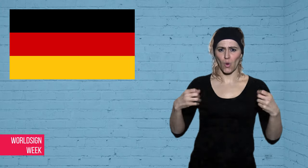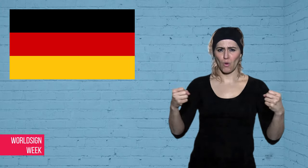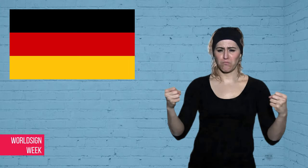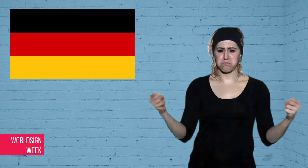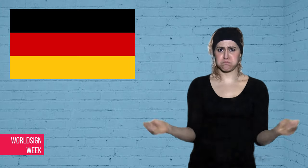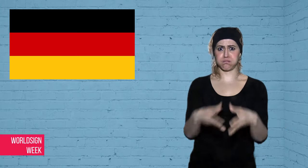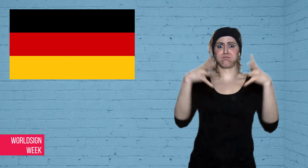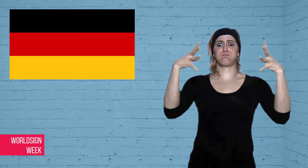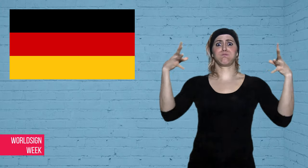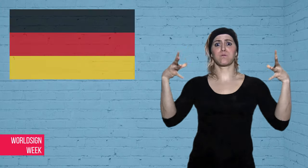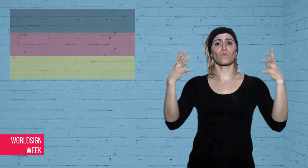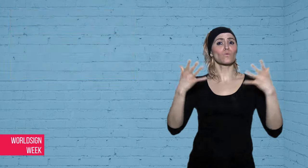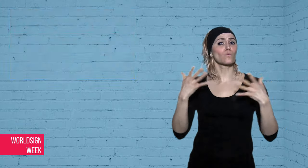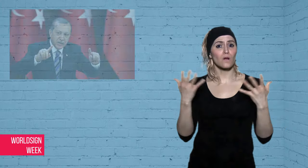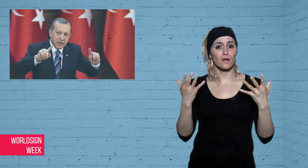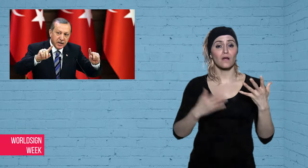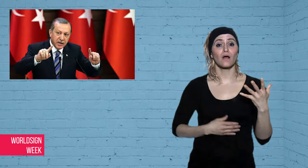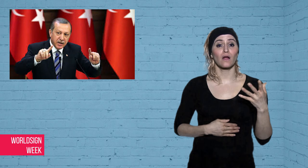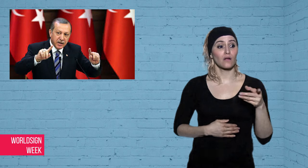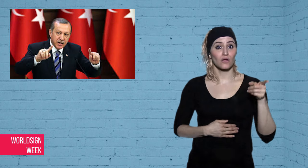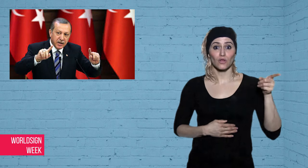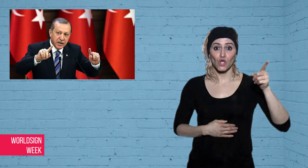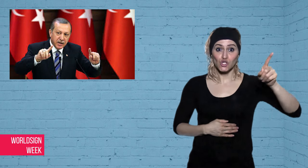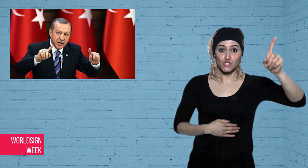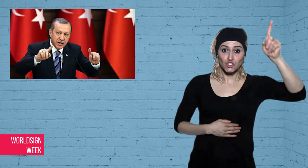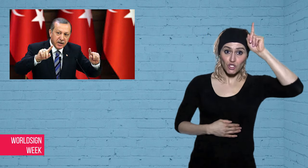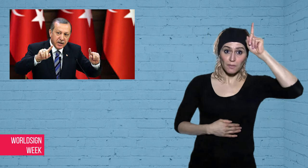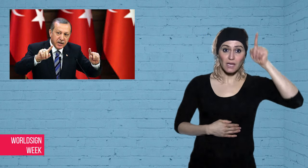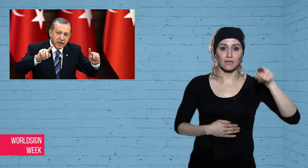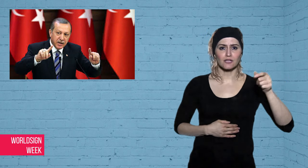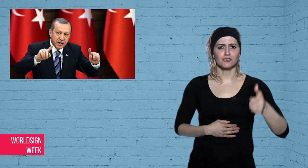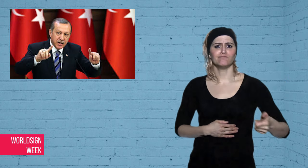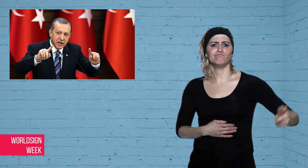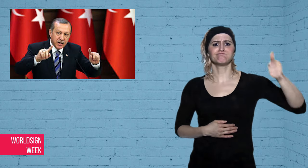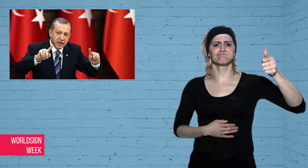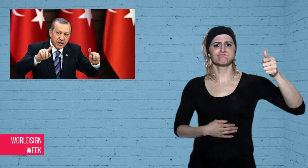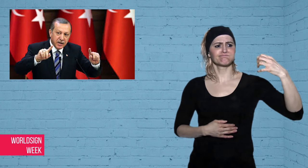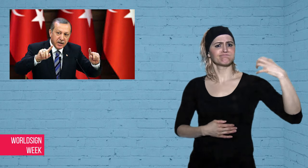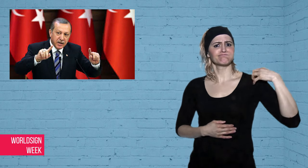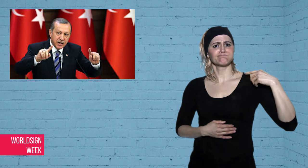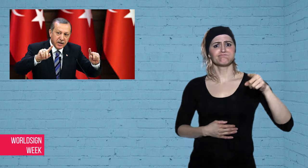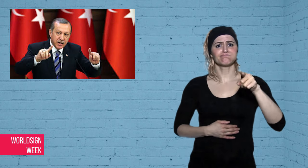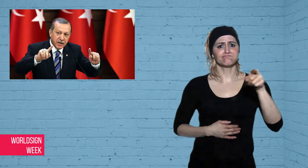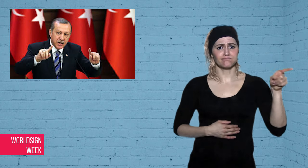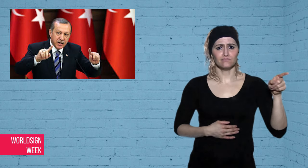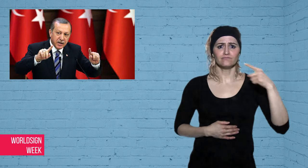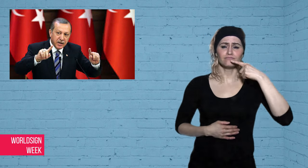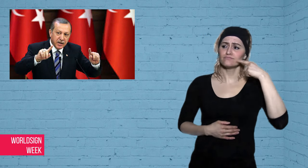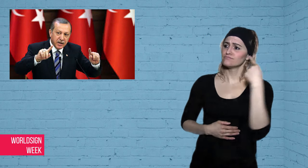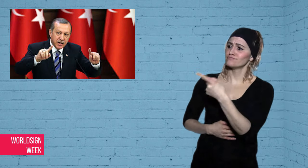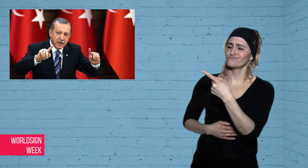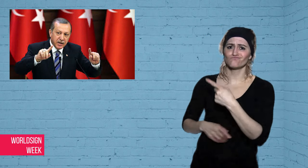host political rallies.